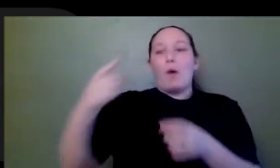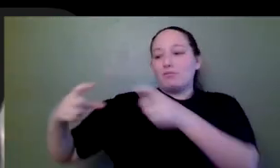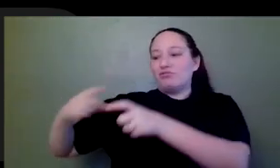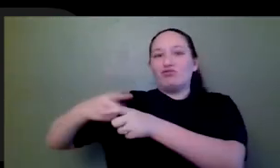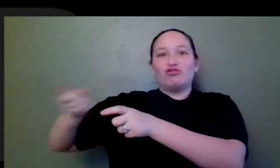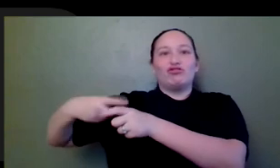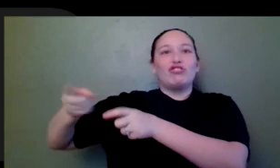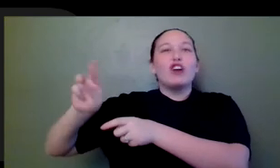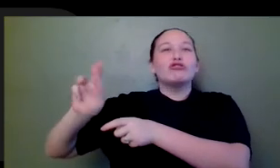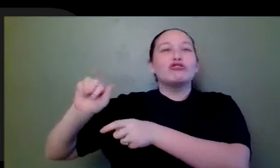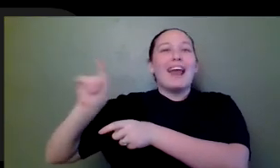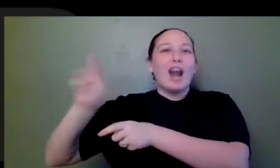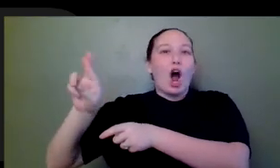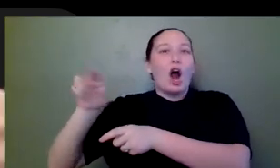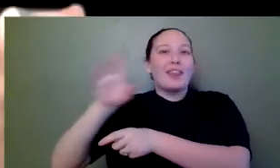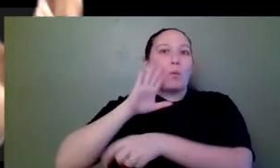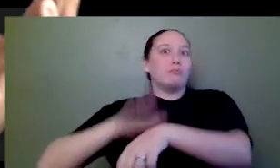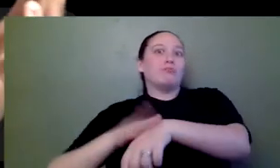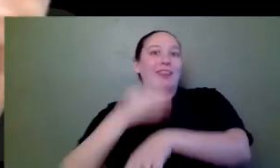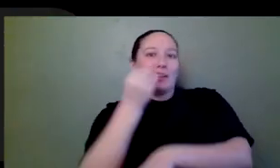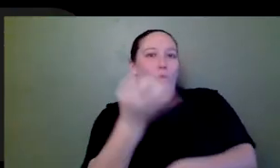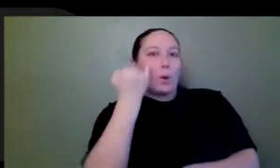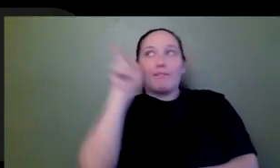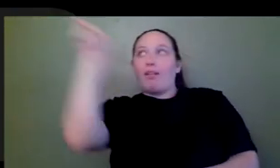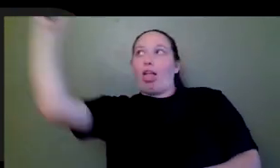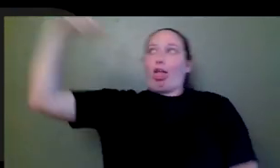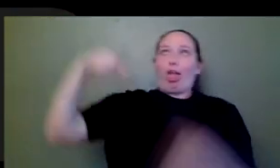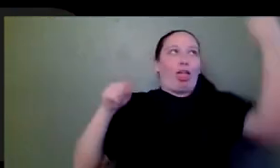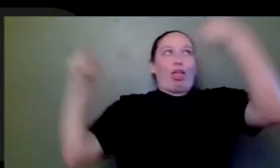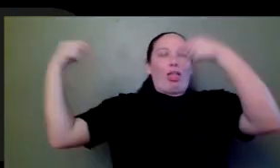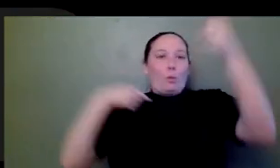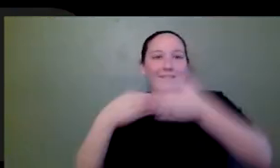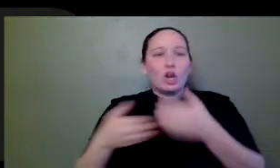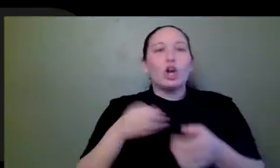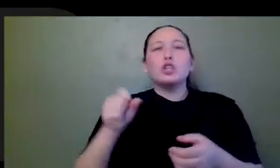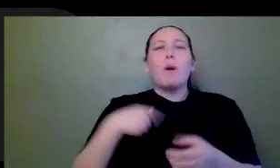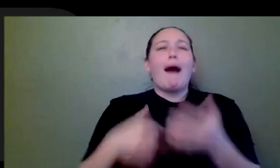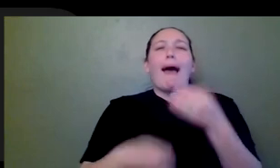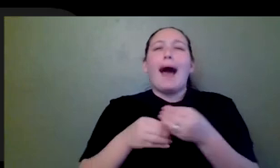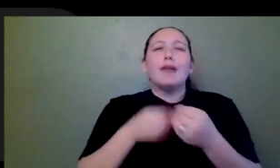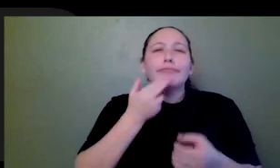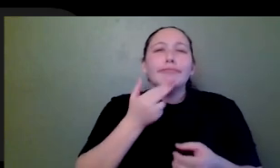and I just I did this stupid little hack where I was like, oh, I'm just going to add these notes to the world and I'm going to give them the same